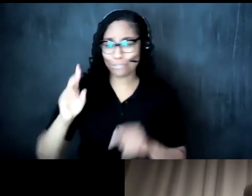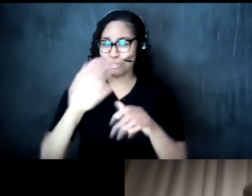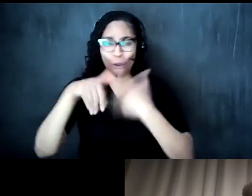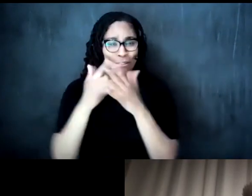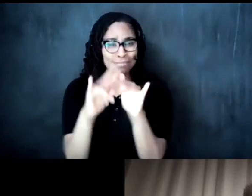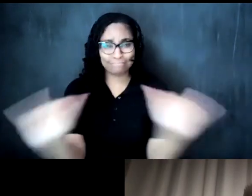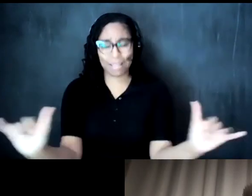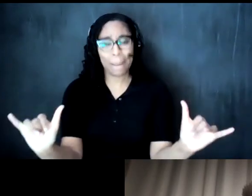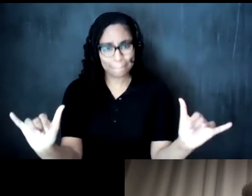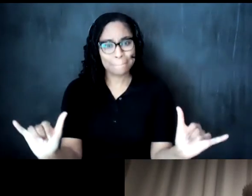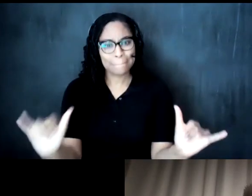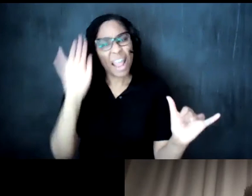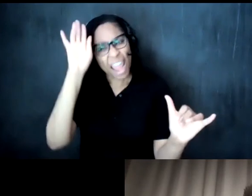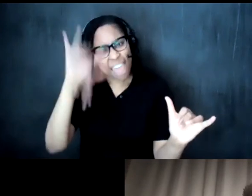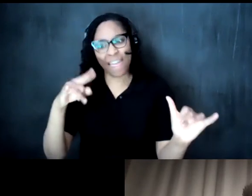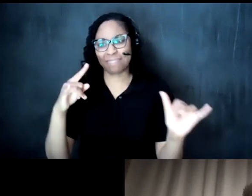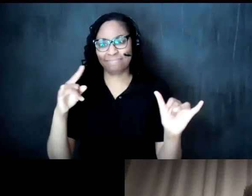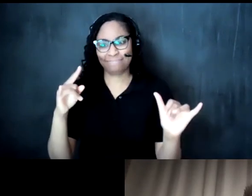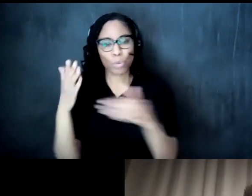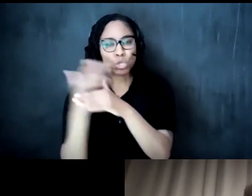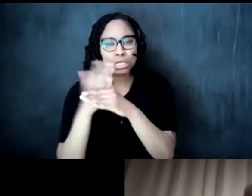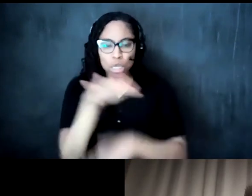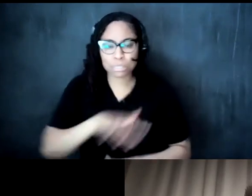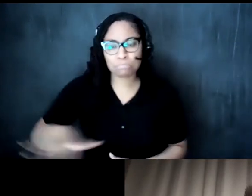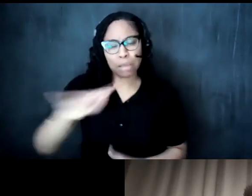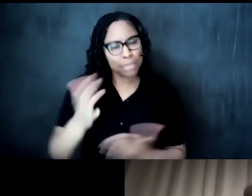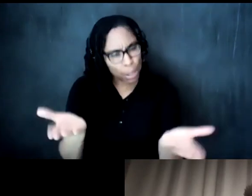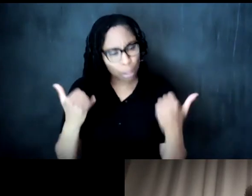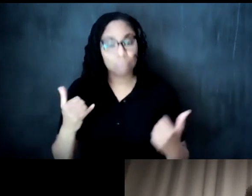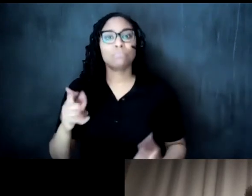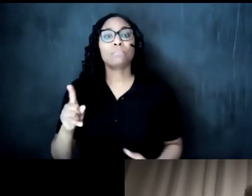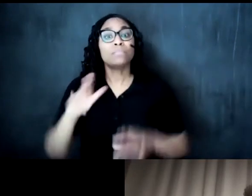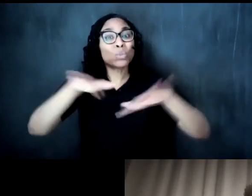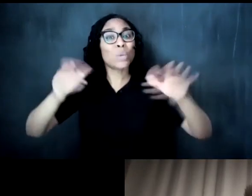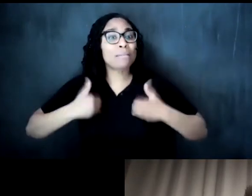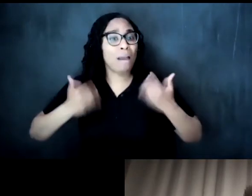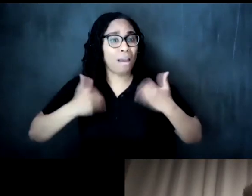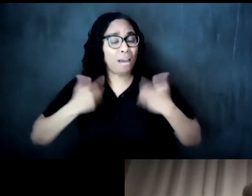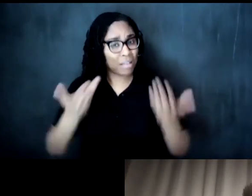to call those things out and and our children are young uh you know and likely won't recall you know